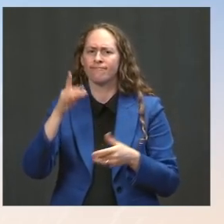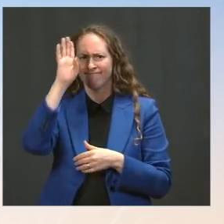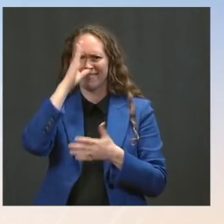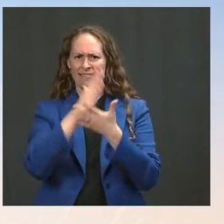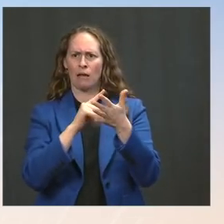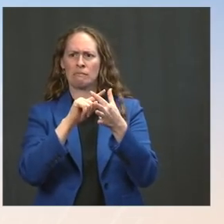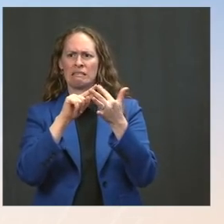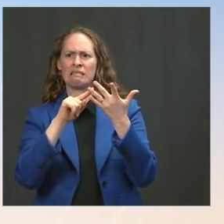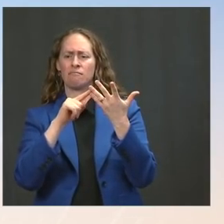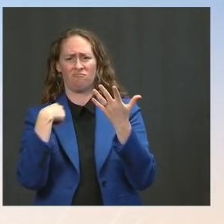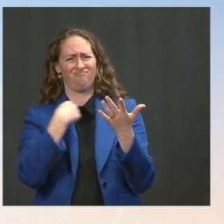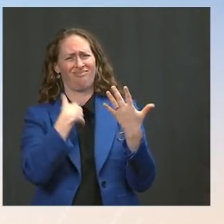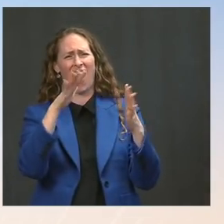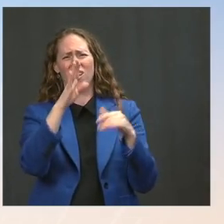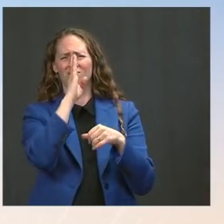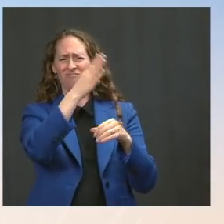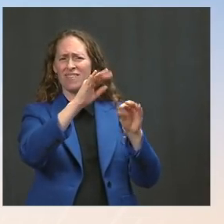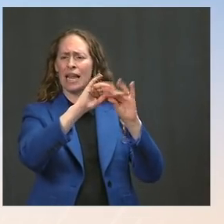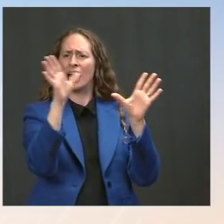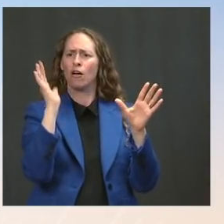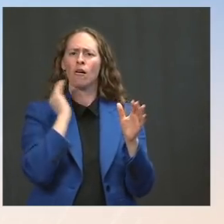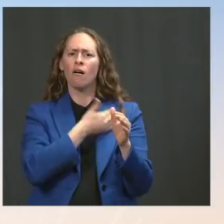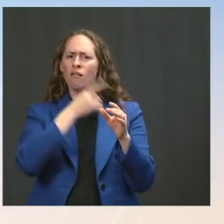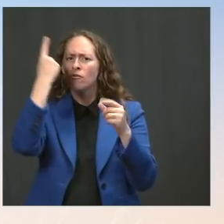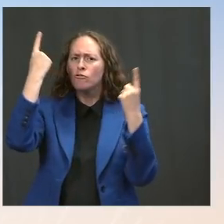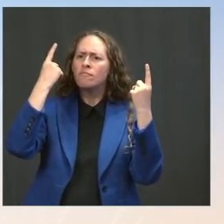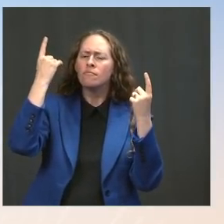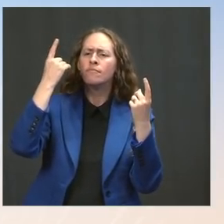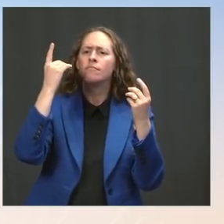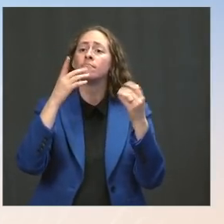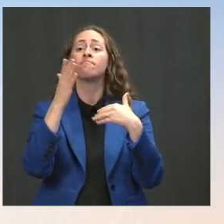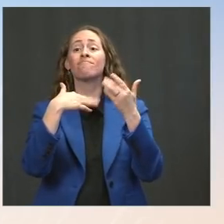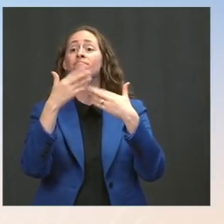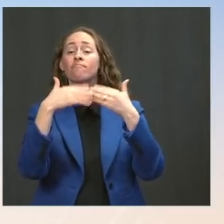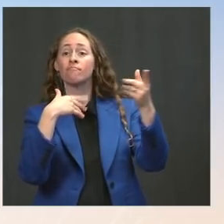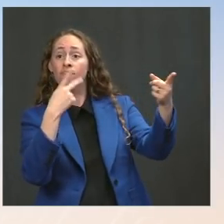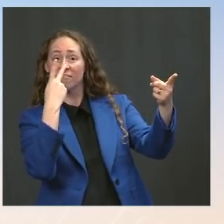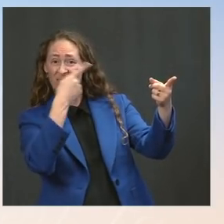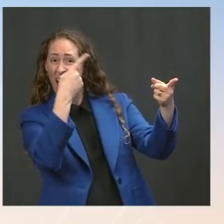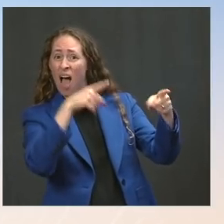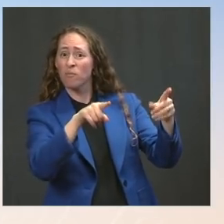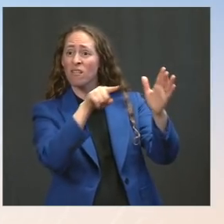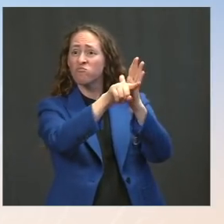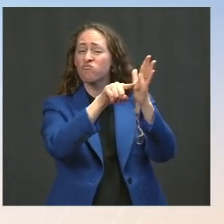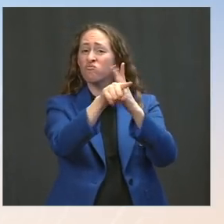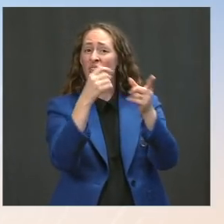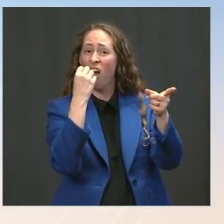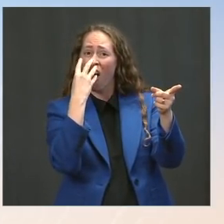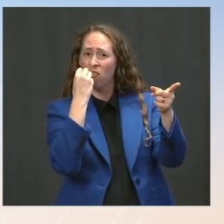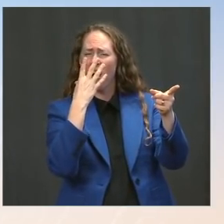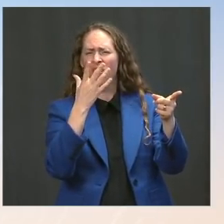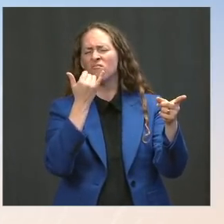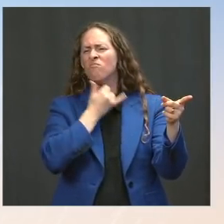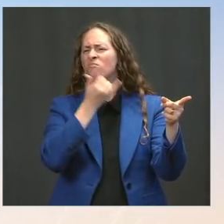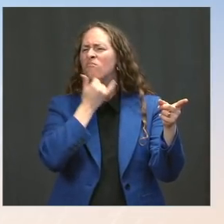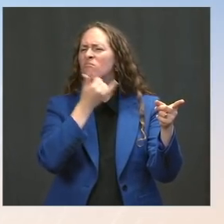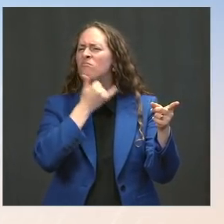whether it's the crackdown on Hong Kong, ongoing genocide and crimes against humanity in Xinjiang, abuses in Tibet, curtailing of media access.